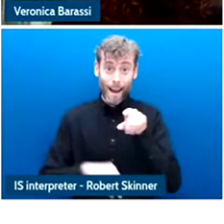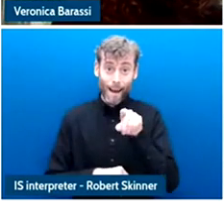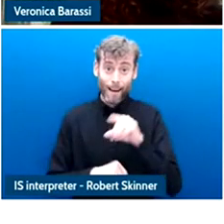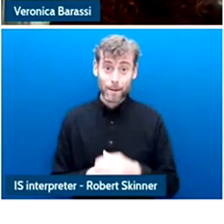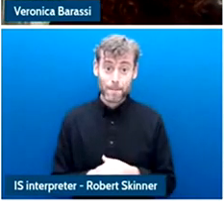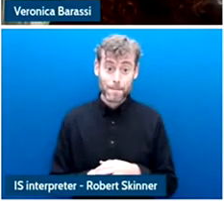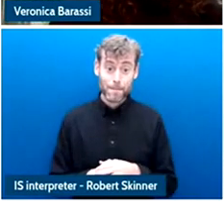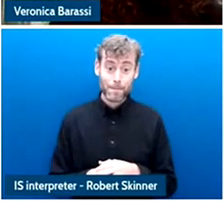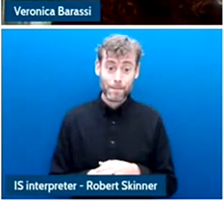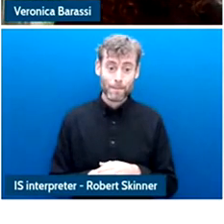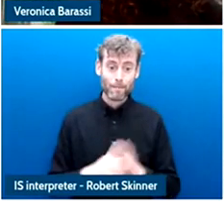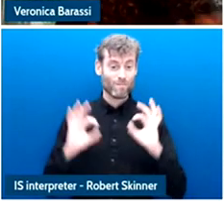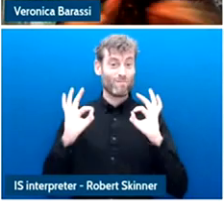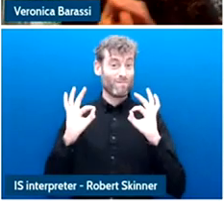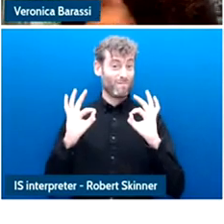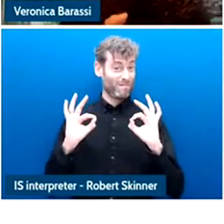I assume so.